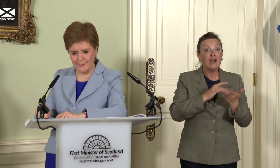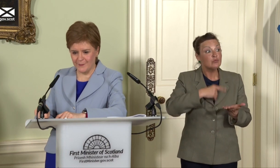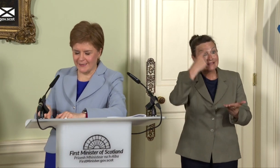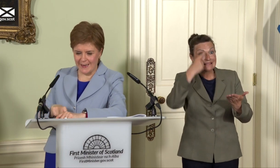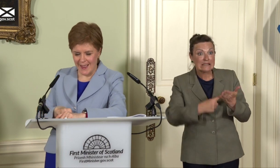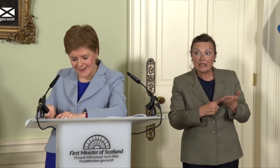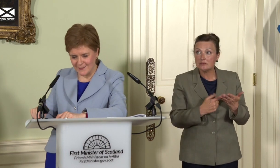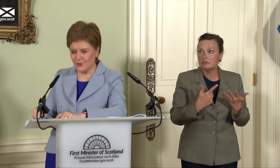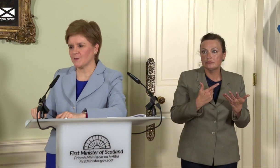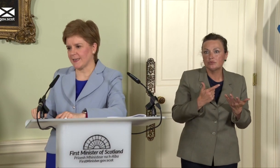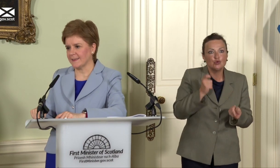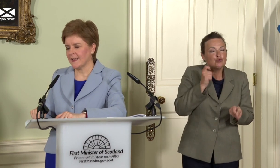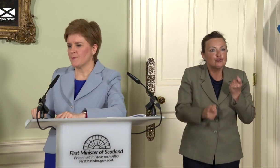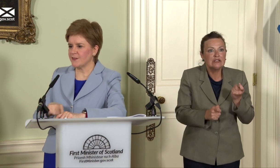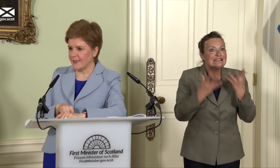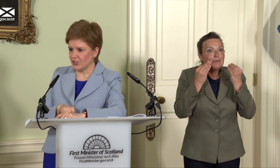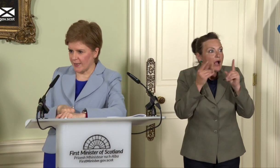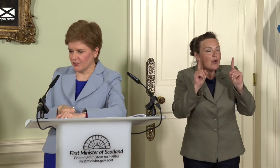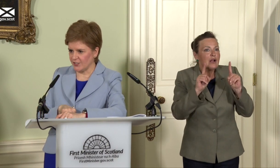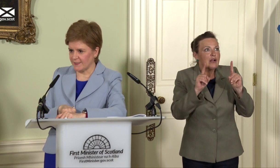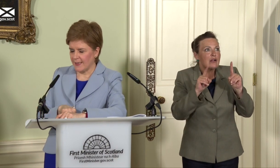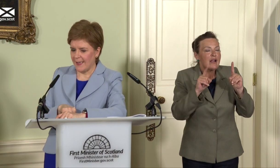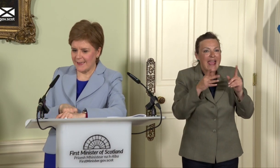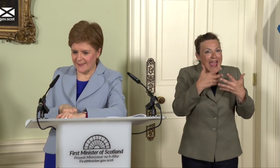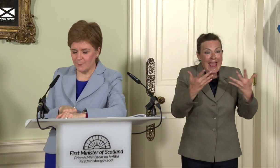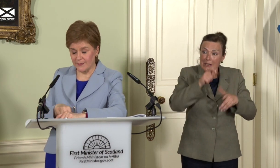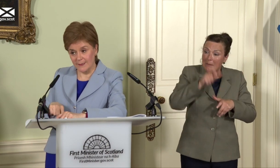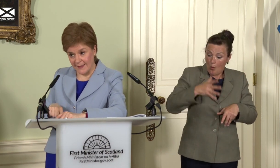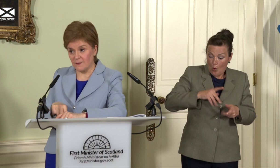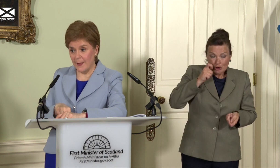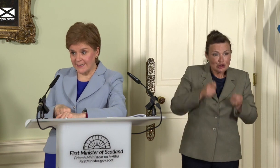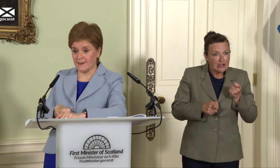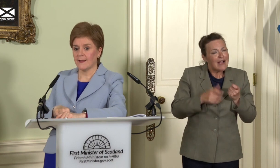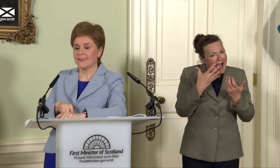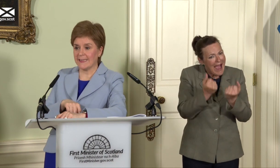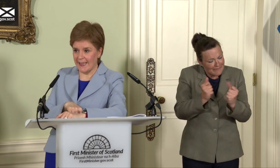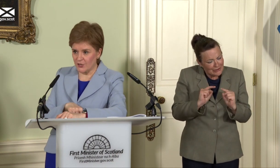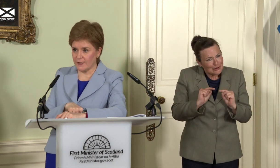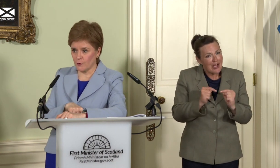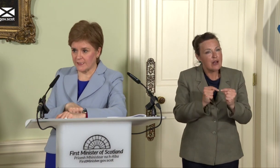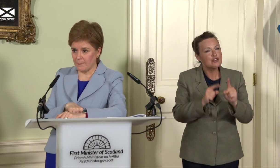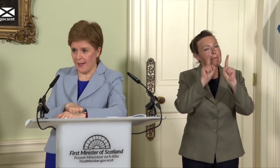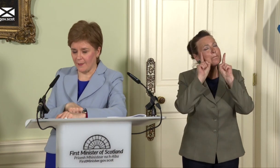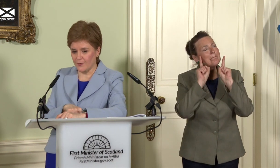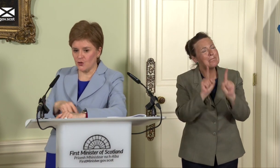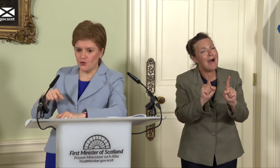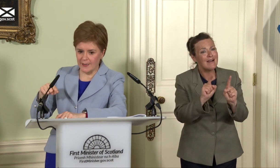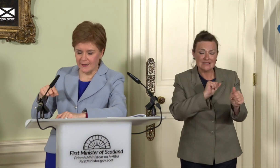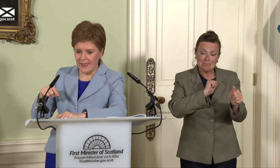and in any circumstance present challenges? Yes, but it is better to get yourself onto a path that you can